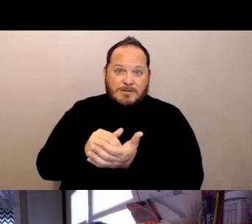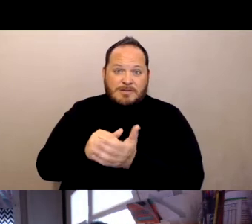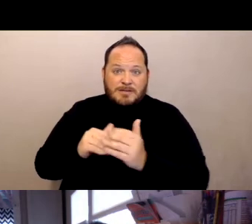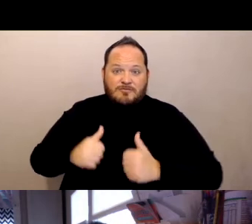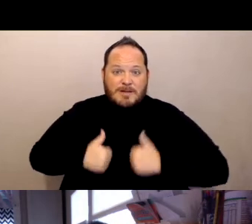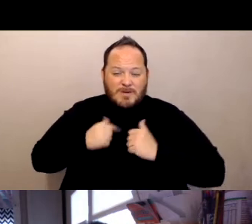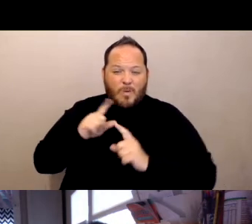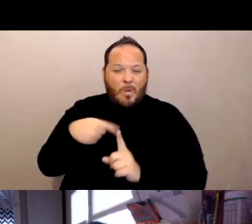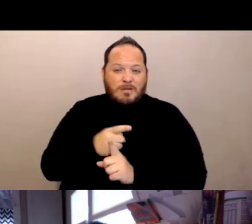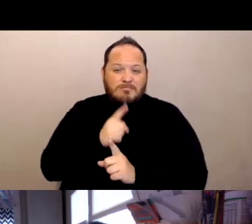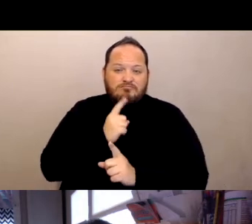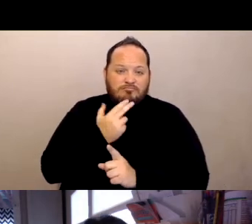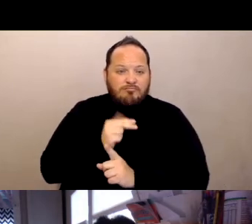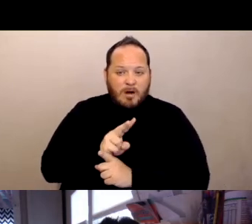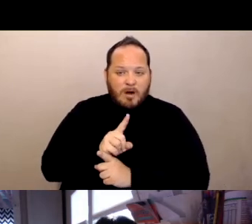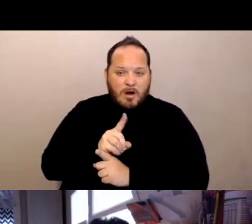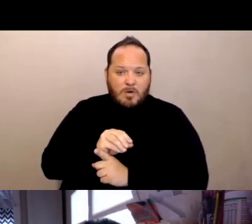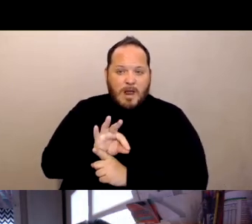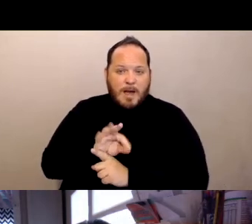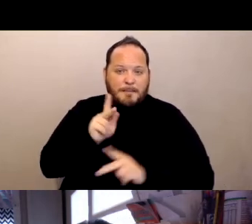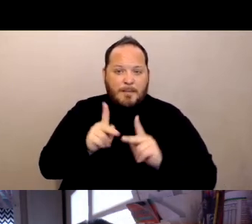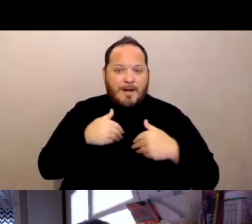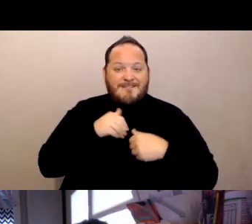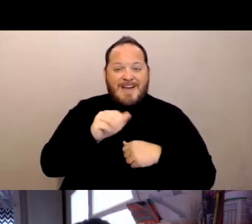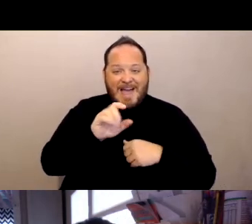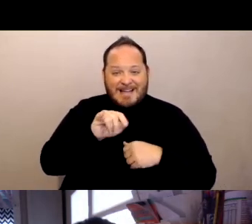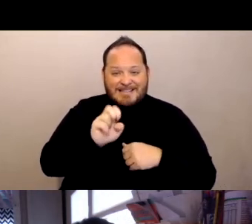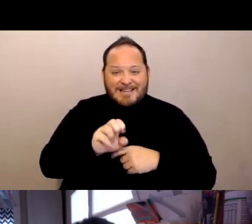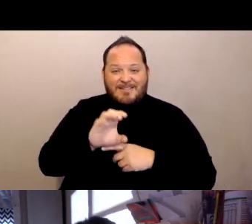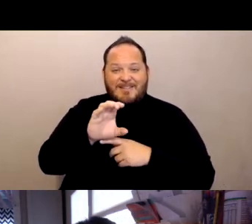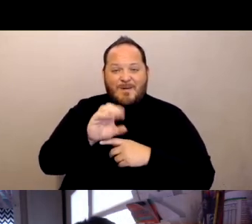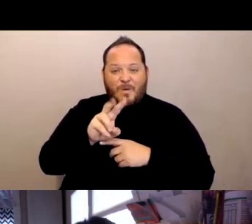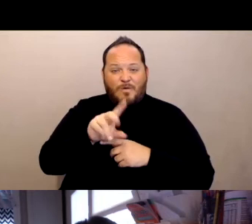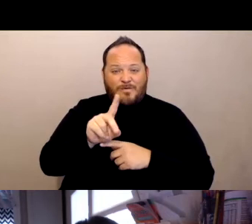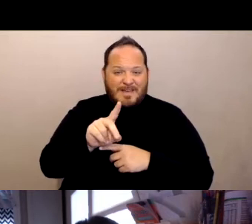on April 22nd, and that had been in the thousands just a few months before.